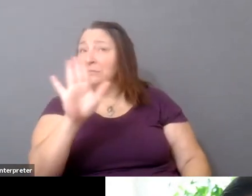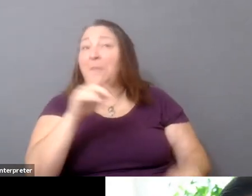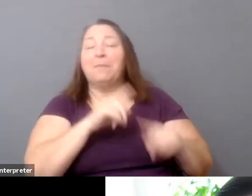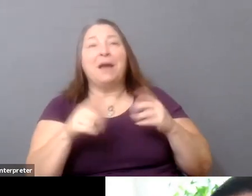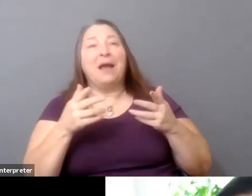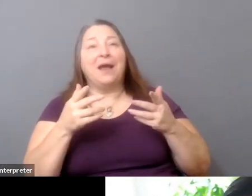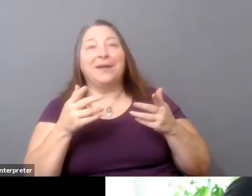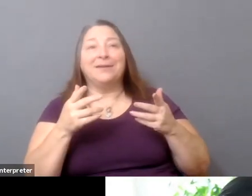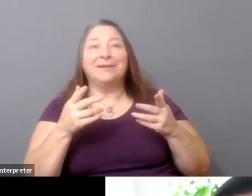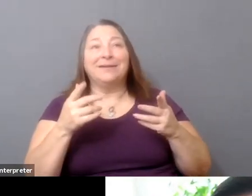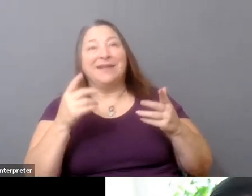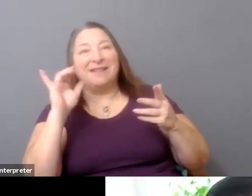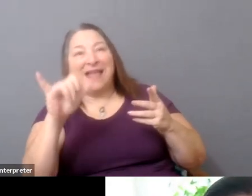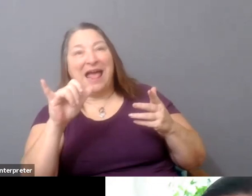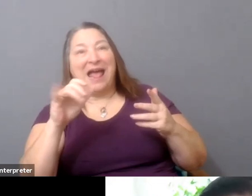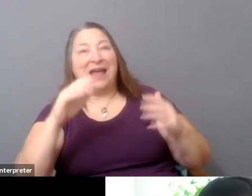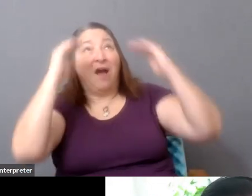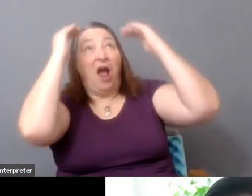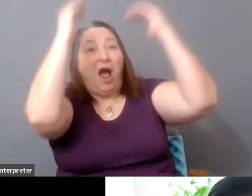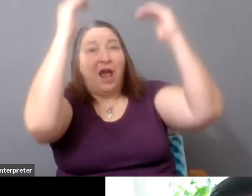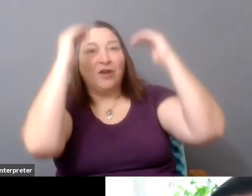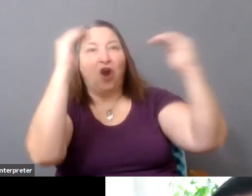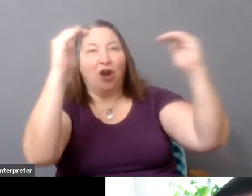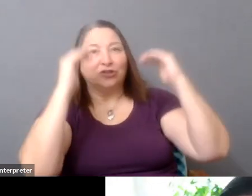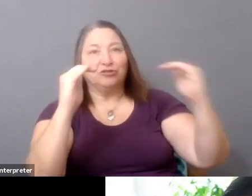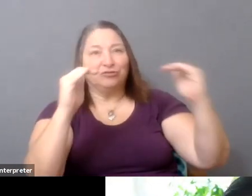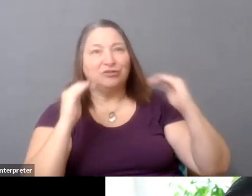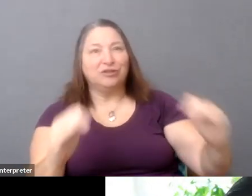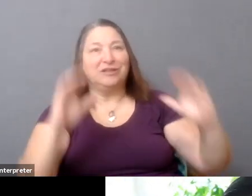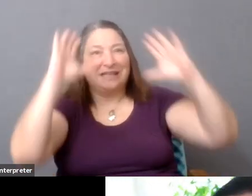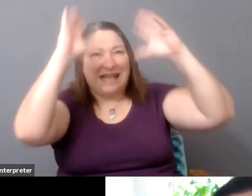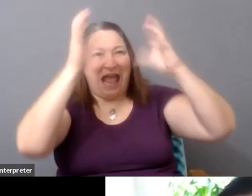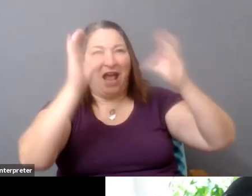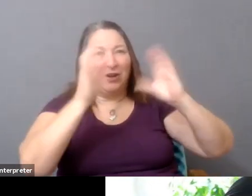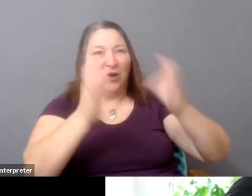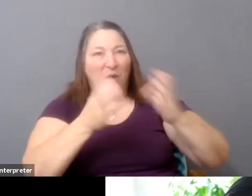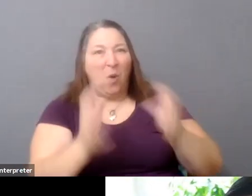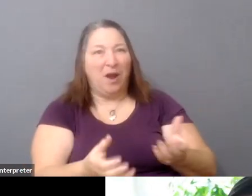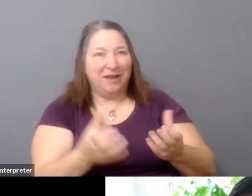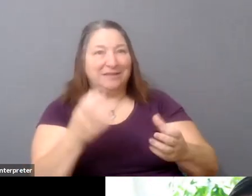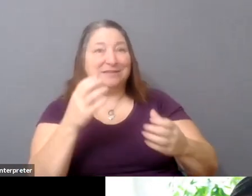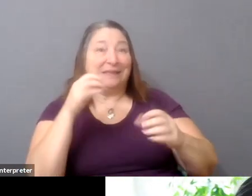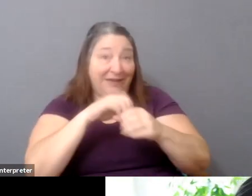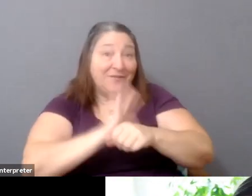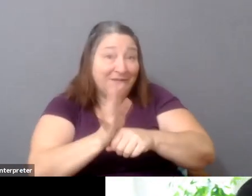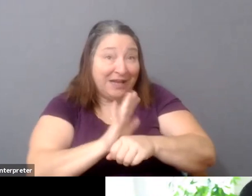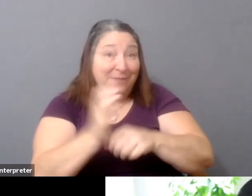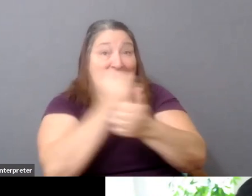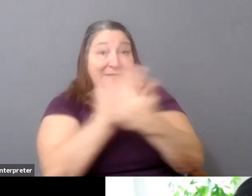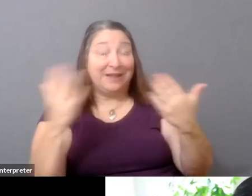hierarchical categories in genre not just in film but pretty much in everything. You know, if you look at culture, like, nothing--